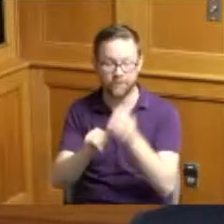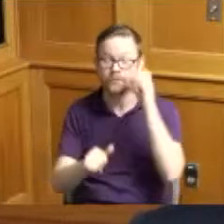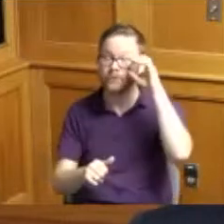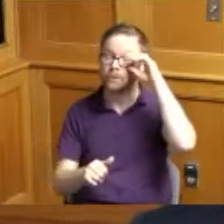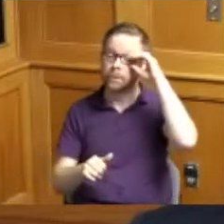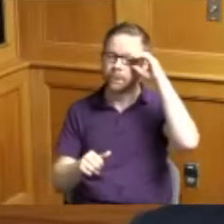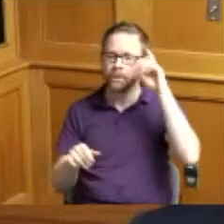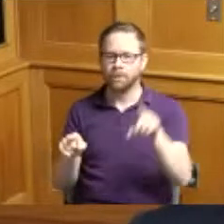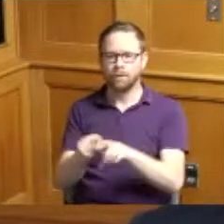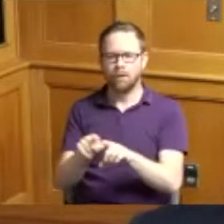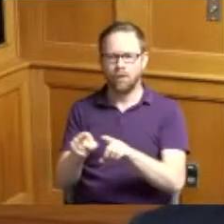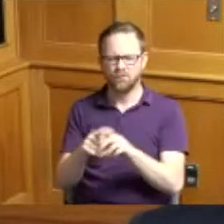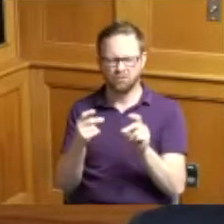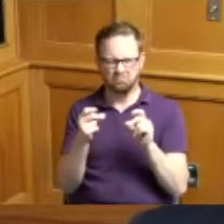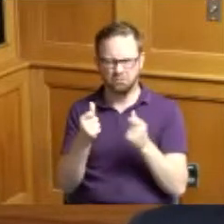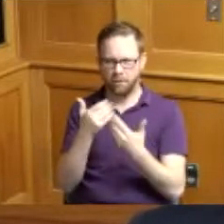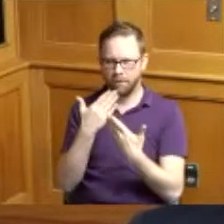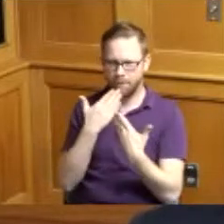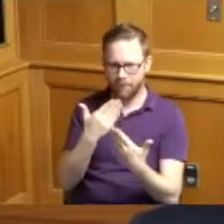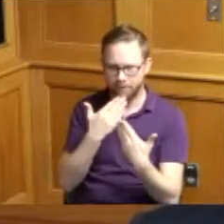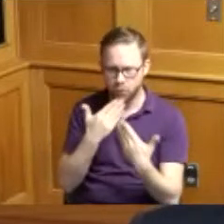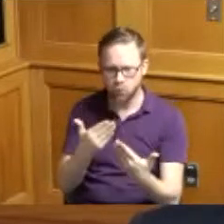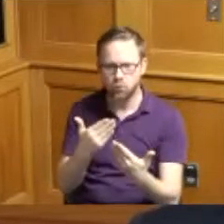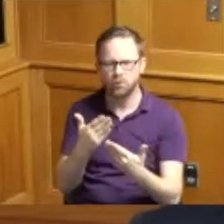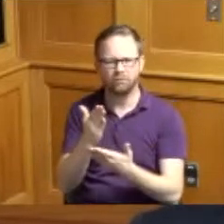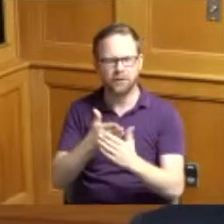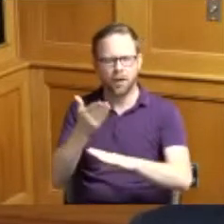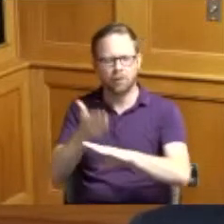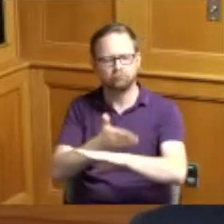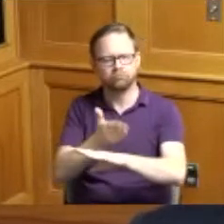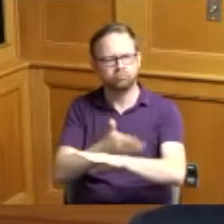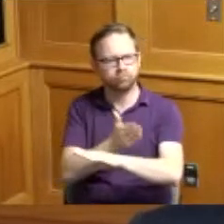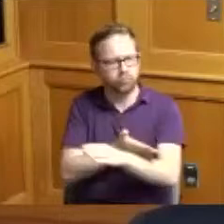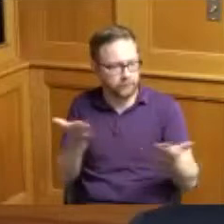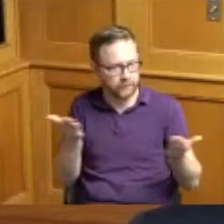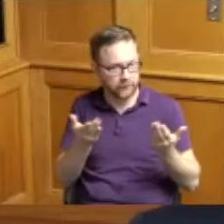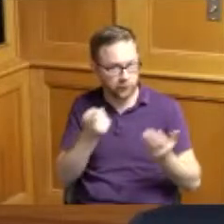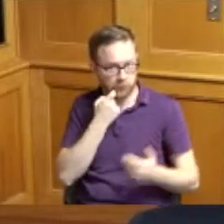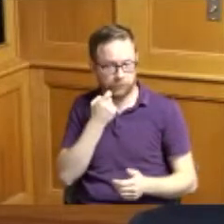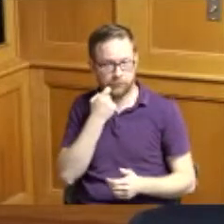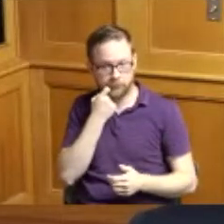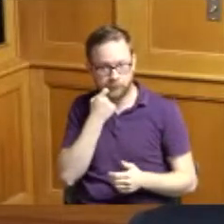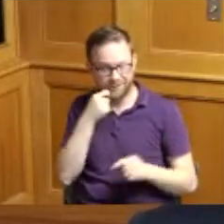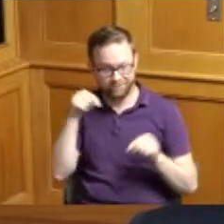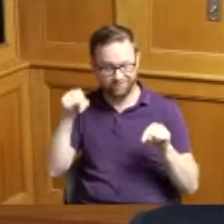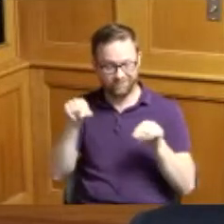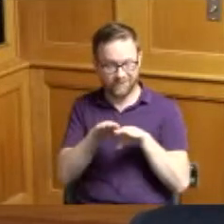just a quick thank you we've had some Renovations done up here recently on this floor and we'll have